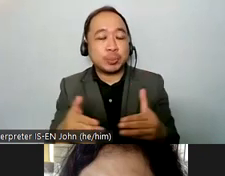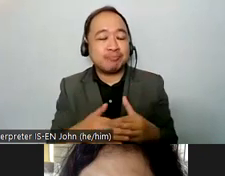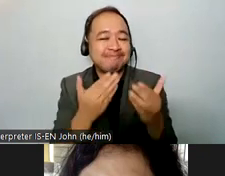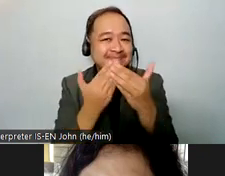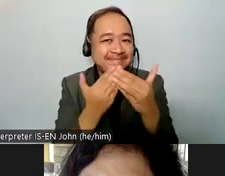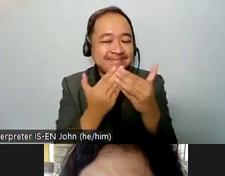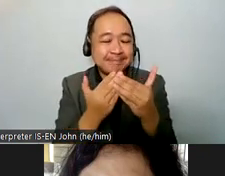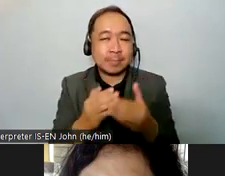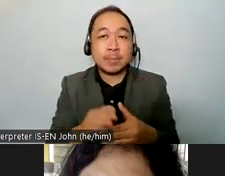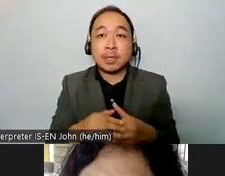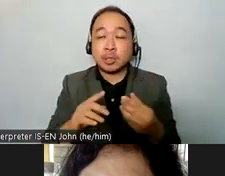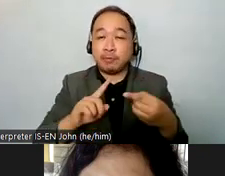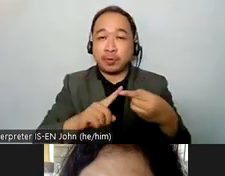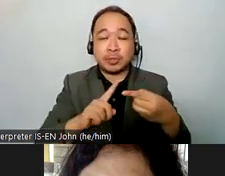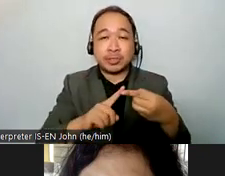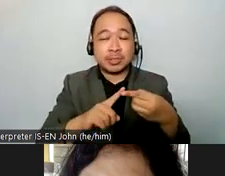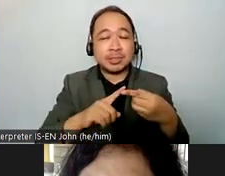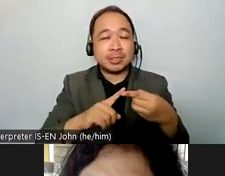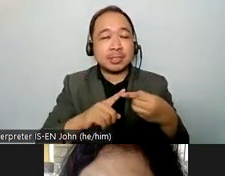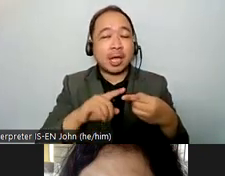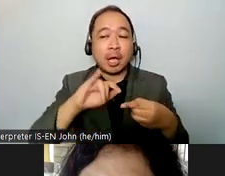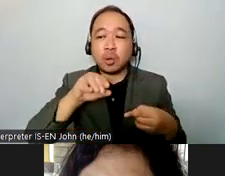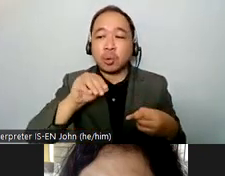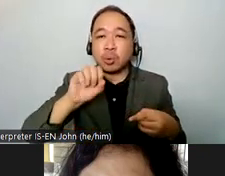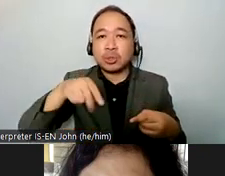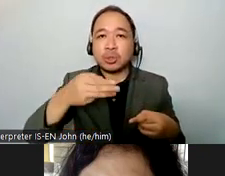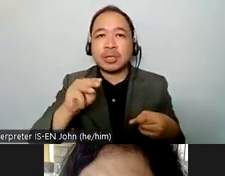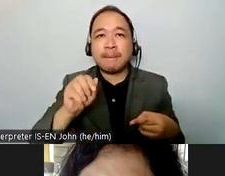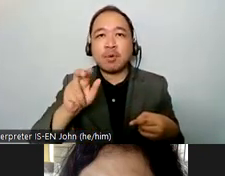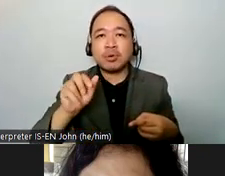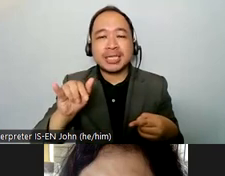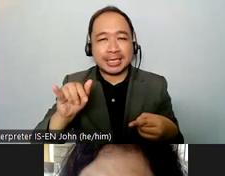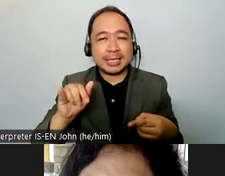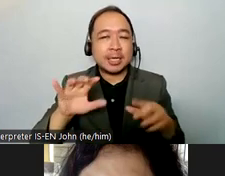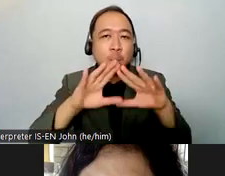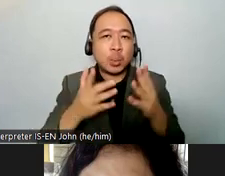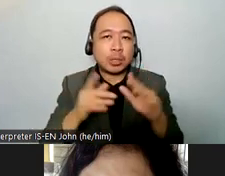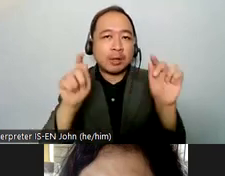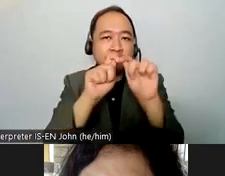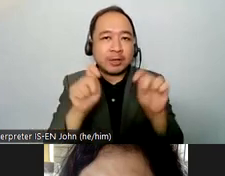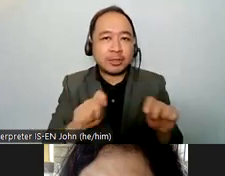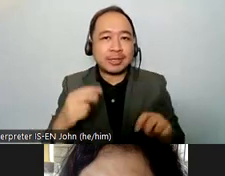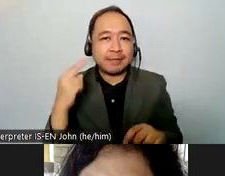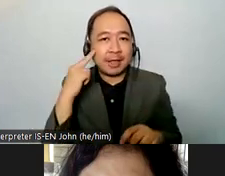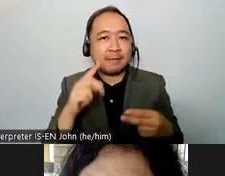world federation of the deaf dr pravino sukharaj eli chief director of governance and compliance